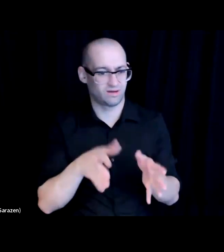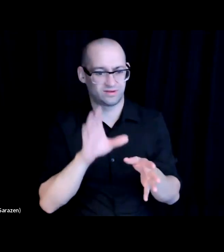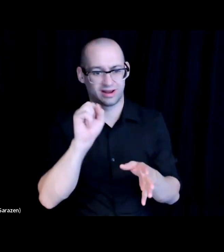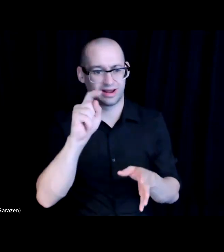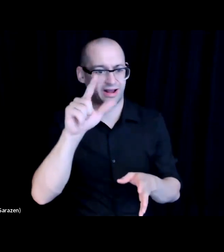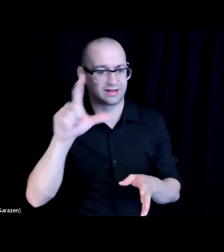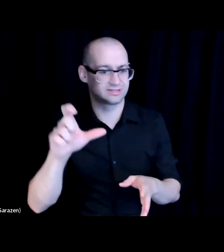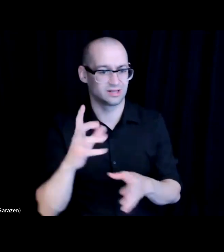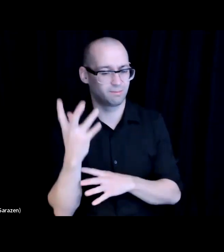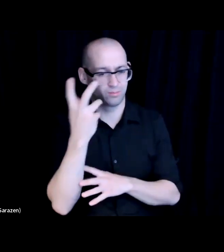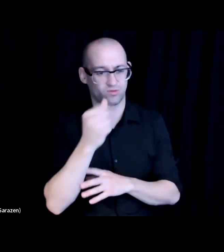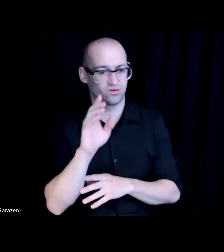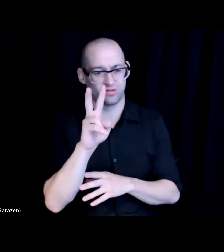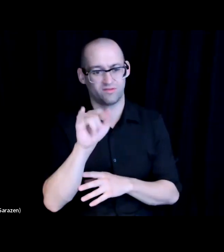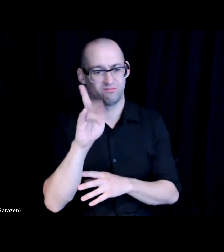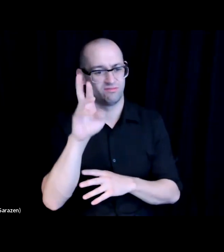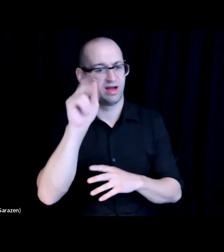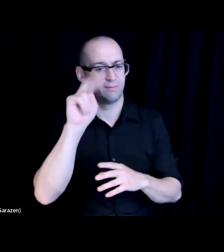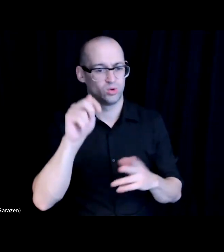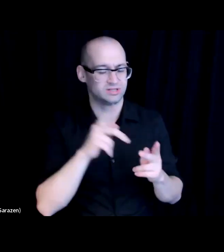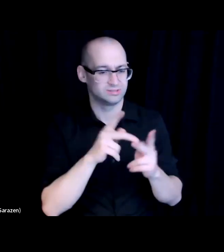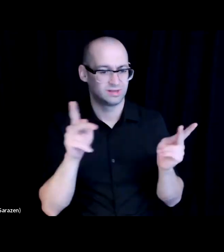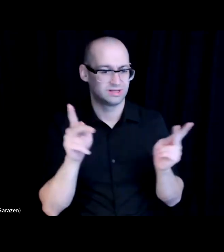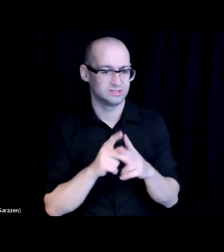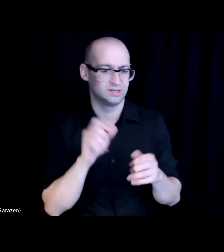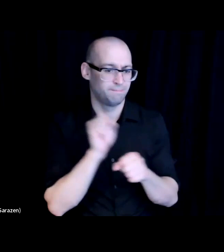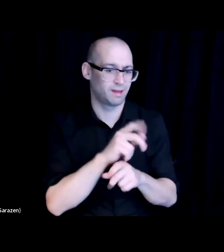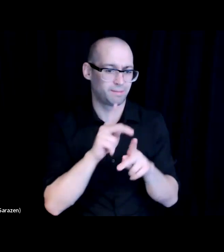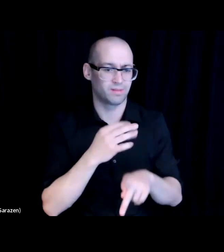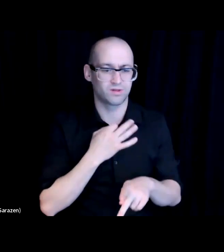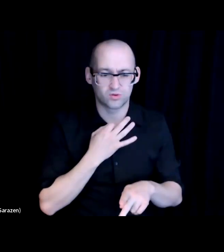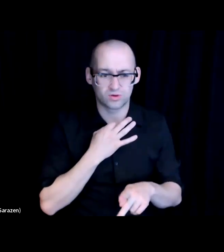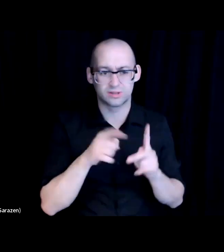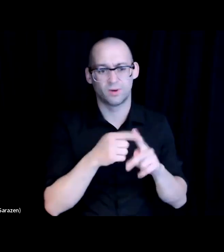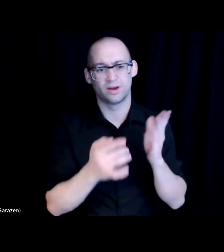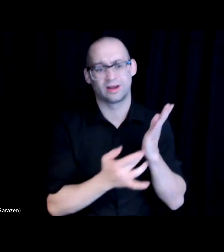beautiful, vibrant spaces that create curiosity out technology in our communities and in those